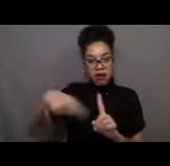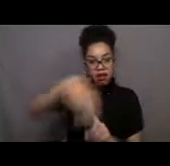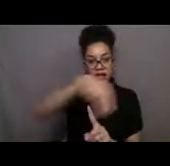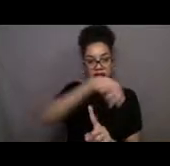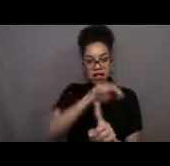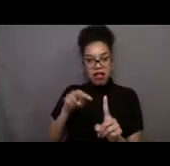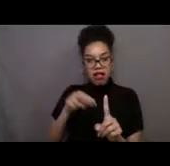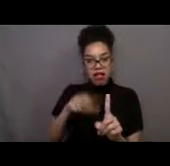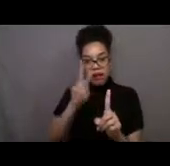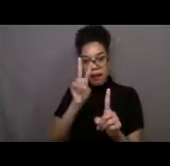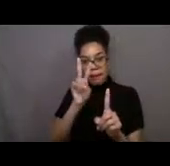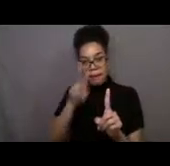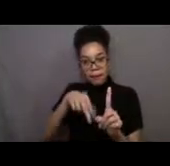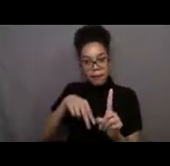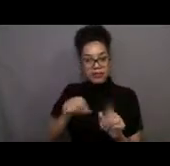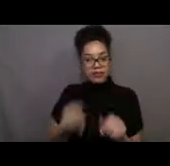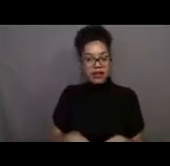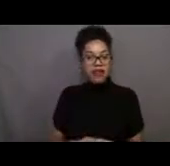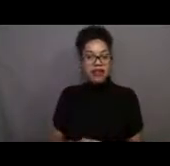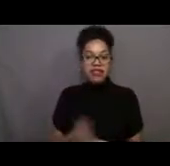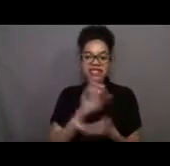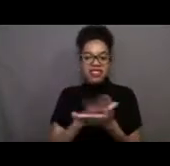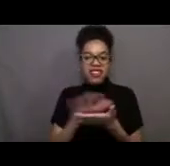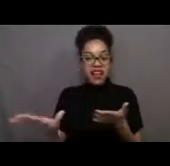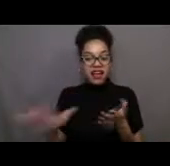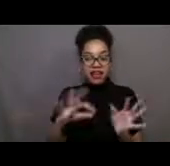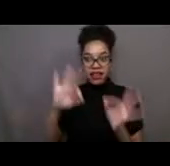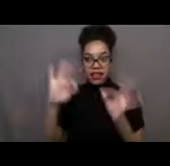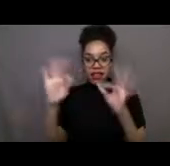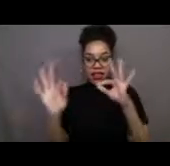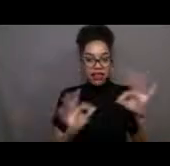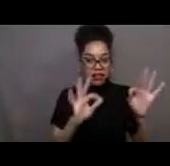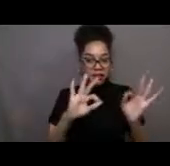And I highly encourage you to explore to your heart's content. It's a lot of fun.